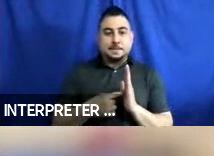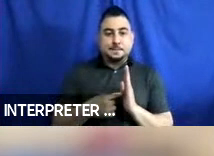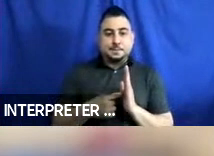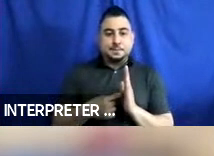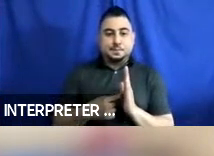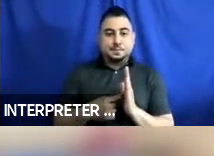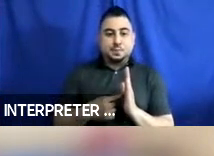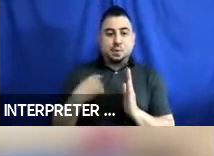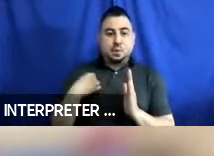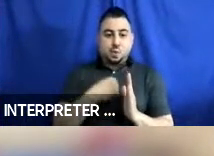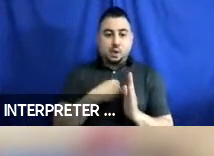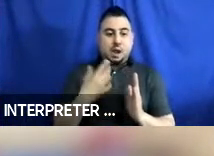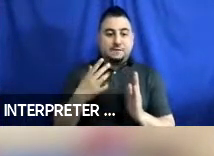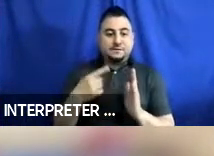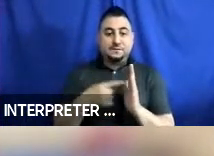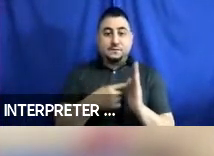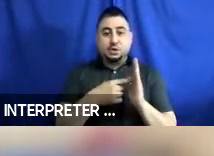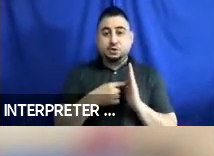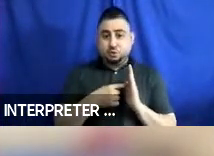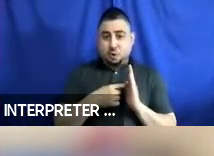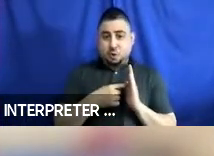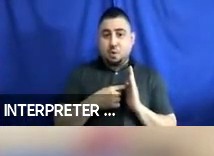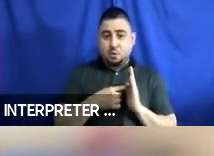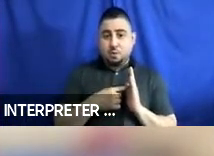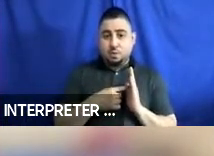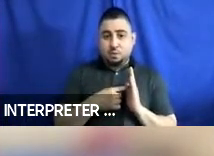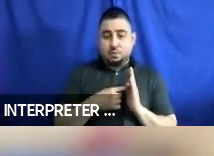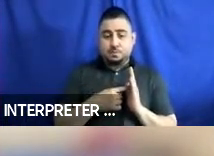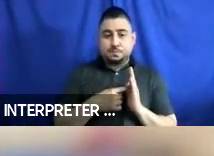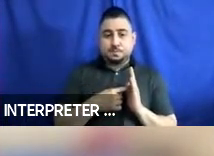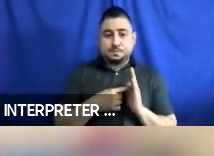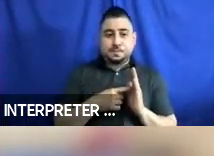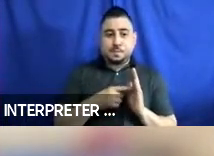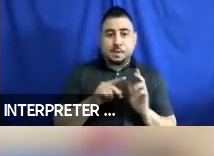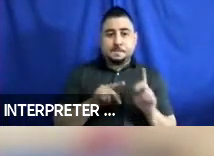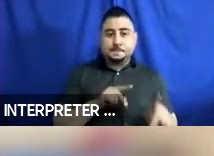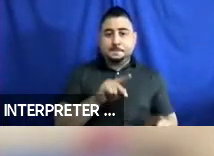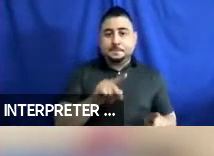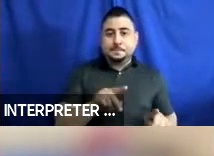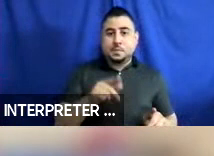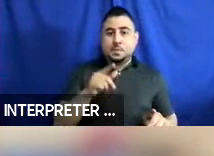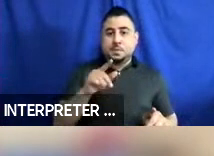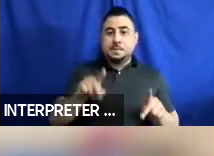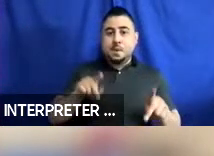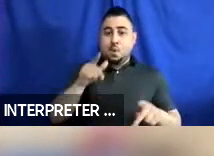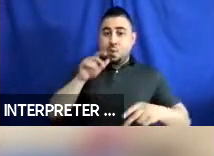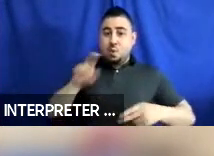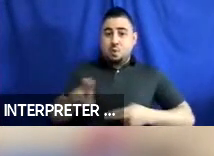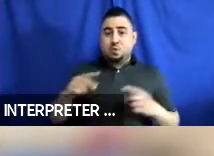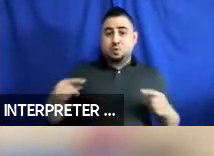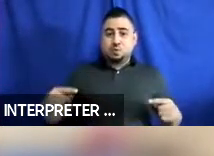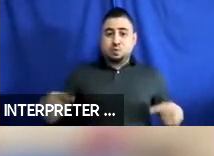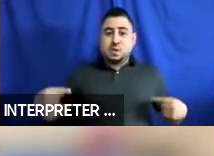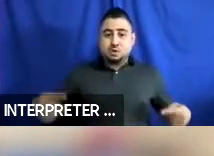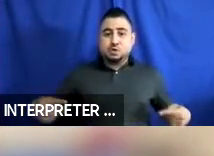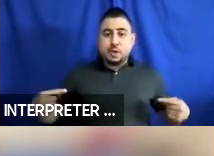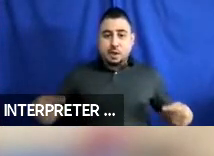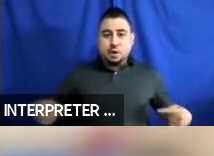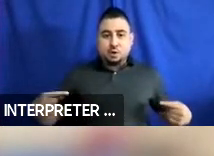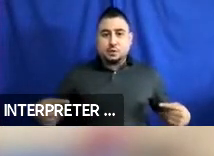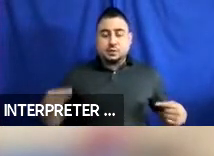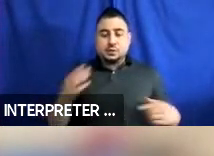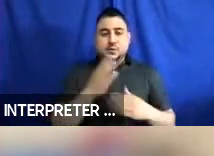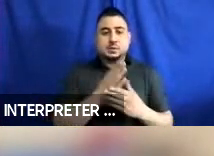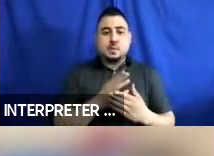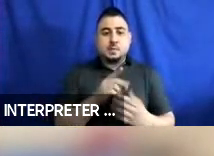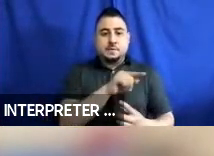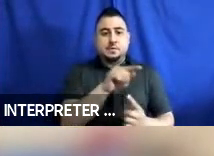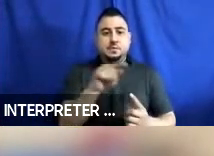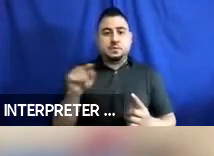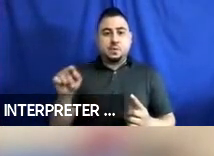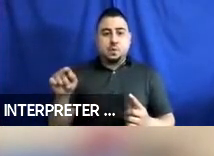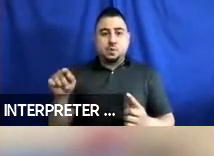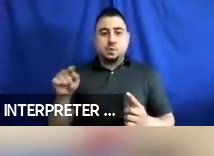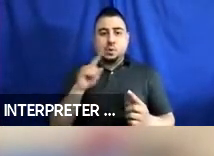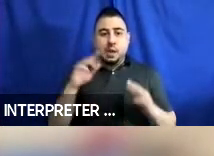we were shown people who use wheelchairs, in some of them, are expected to be able to